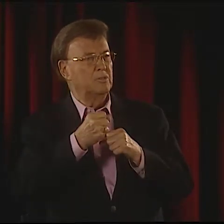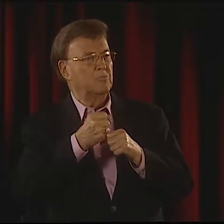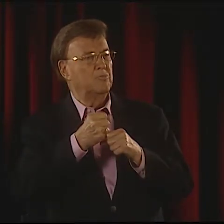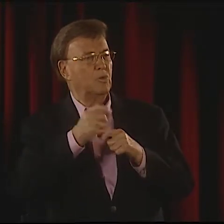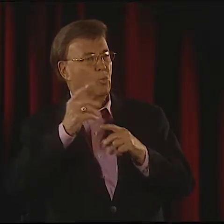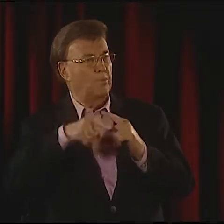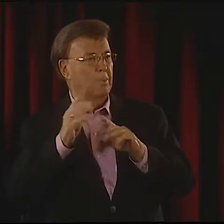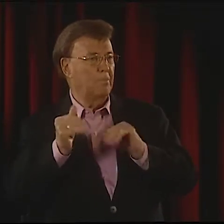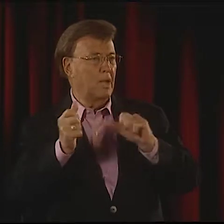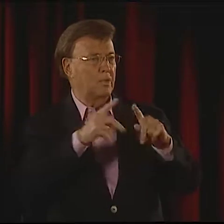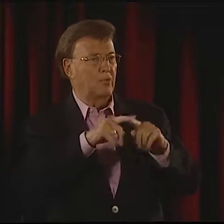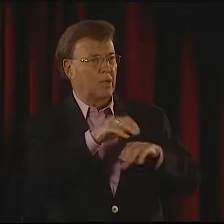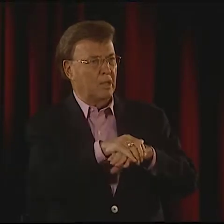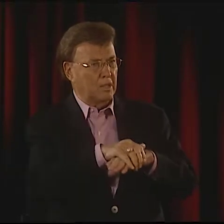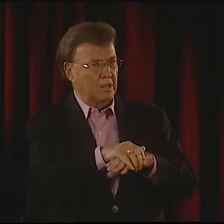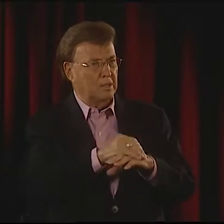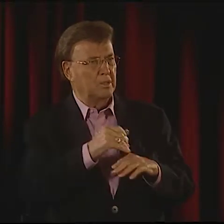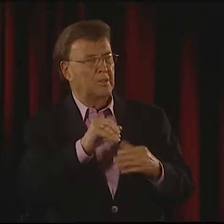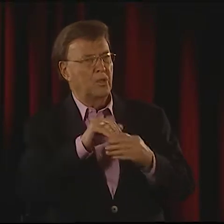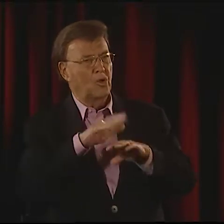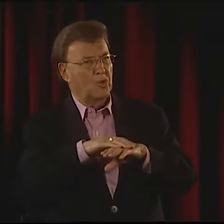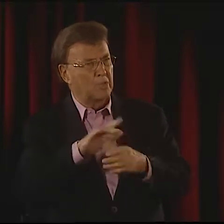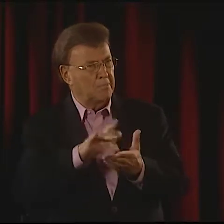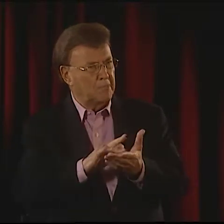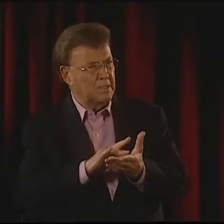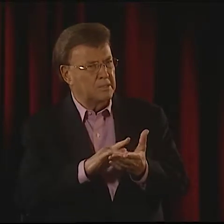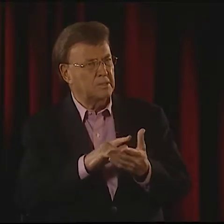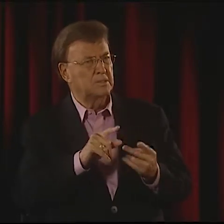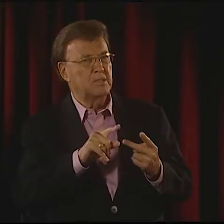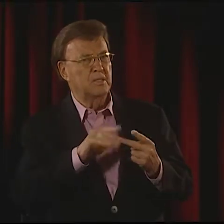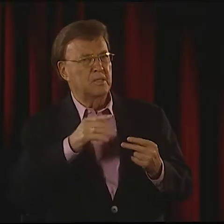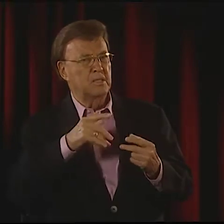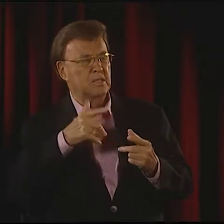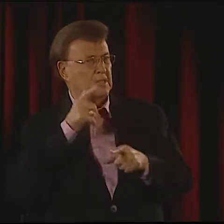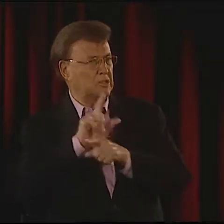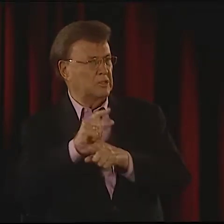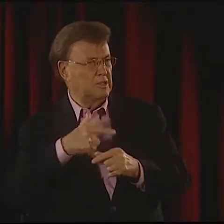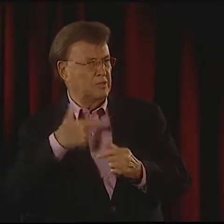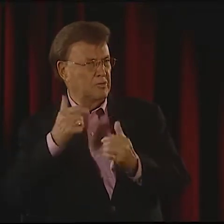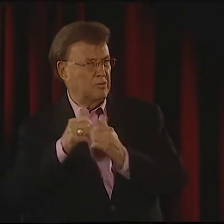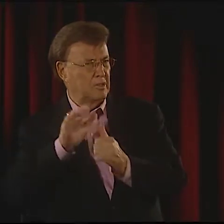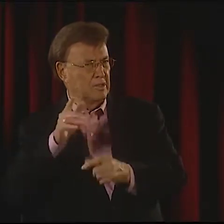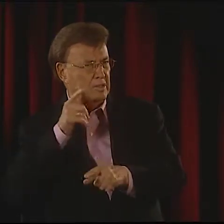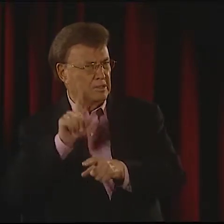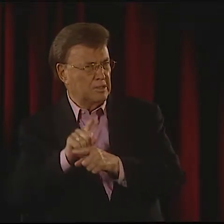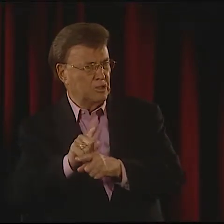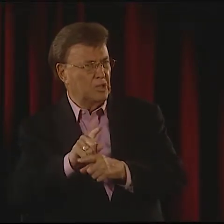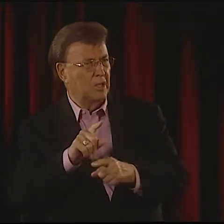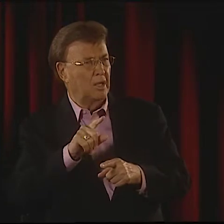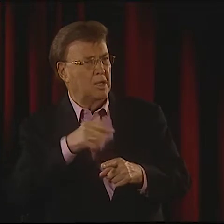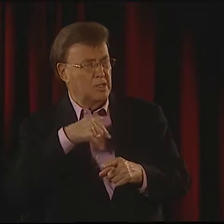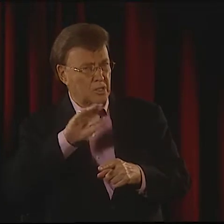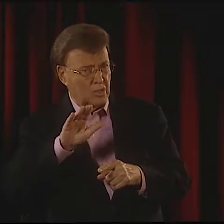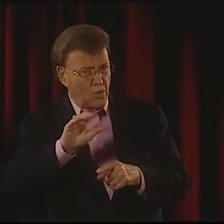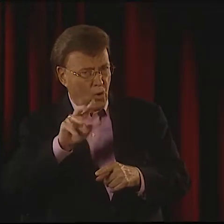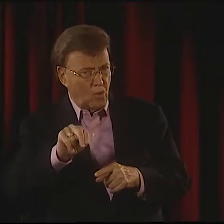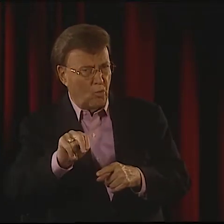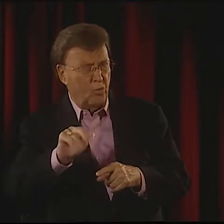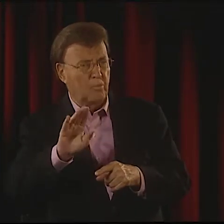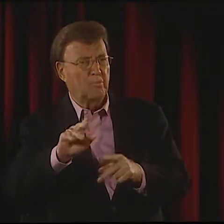SHE GOT BETTER AND BETTER WITH HER WORK, AND SHE WENT BACK TO ENGLAND, AND SHE STARTED TAKING HER MEDICINE.